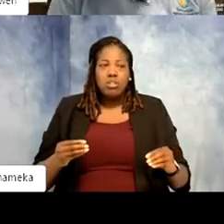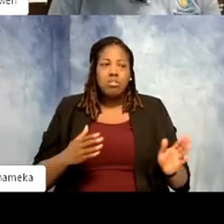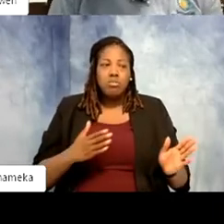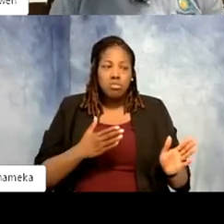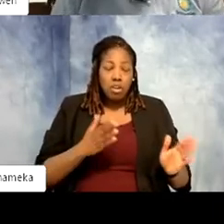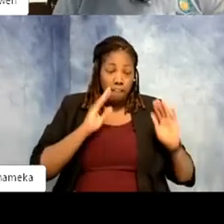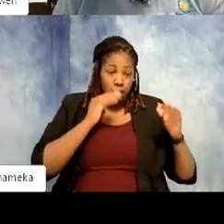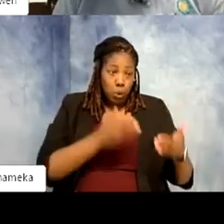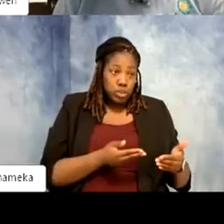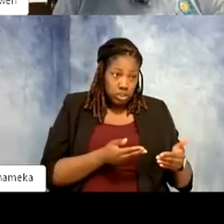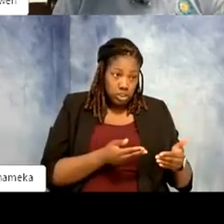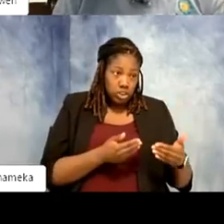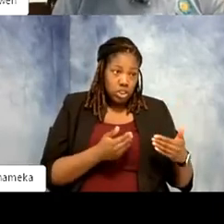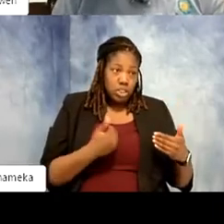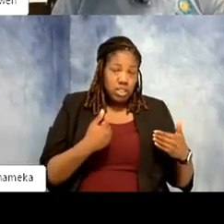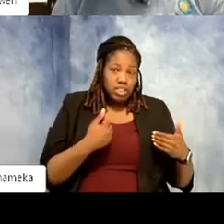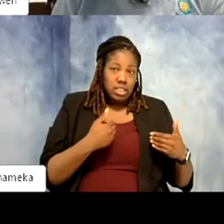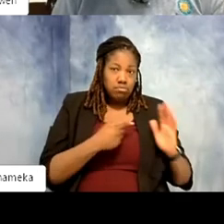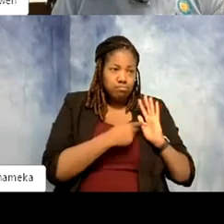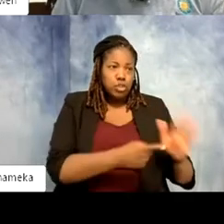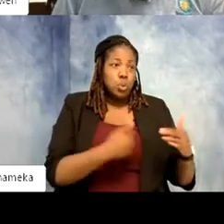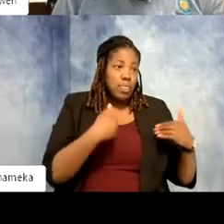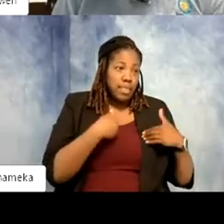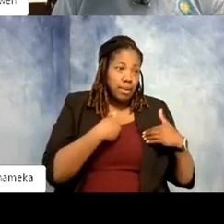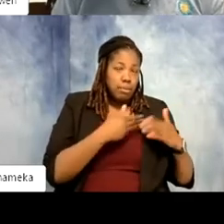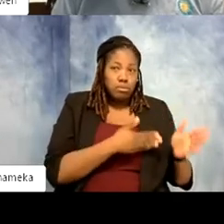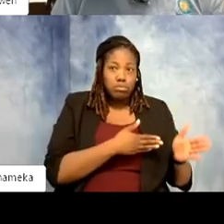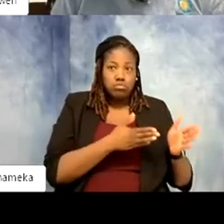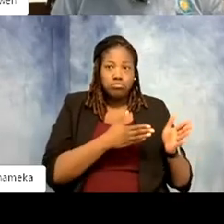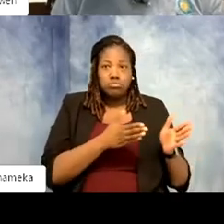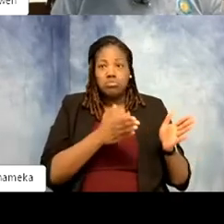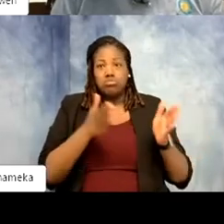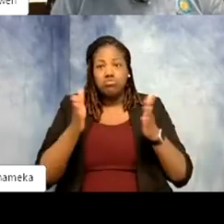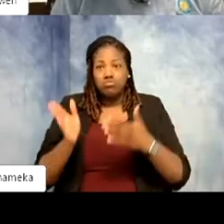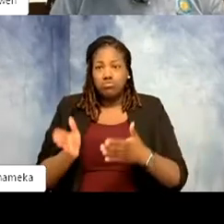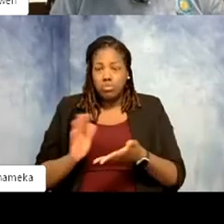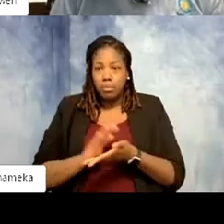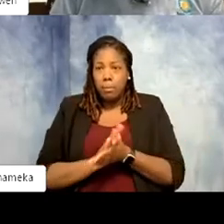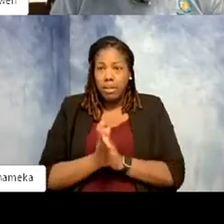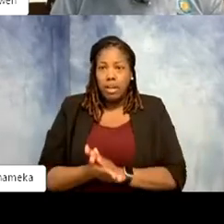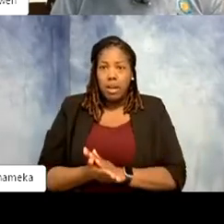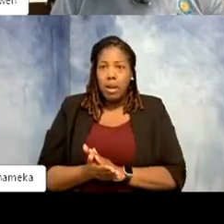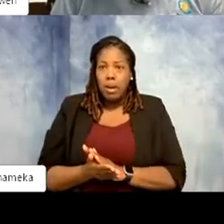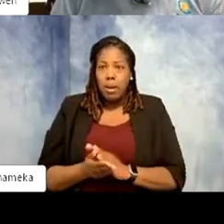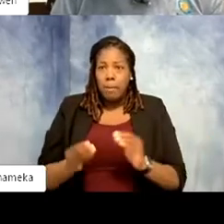on just exhibiting animals to exhibit the animals, but now we're changing the focus to conservation.